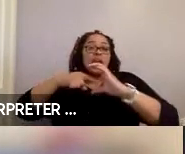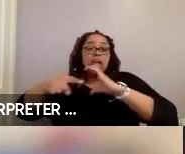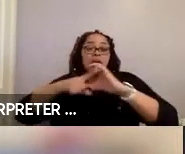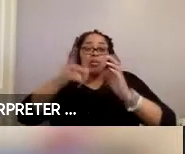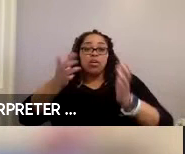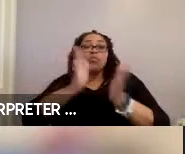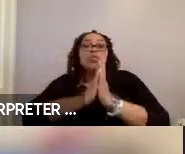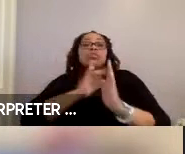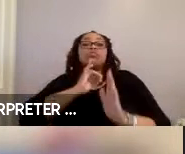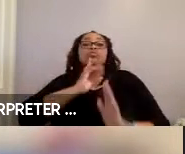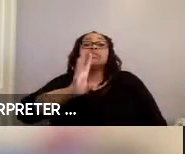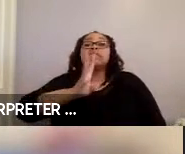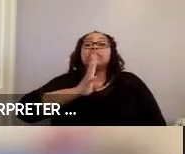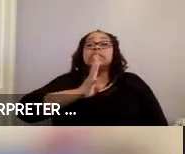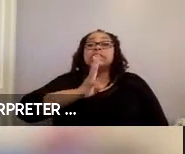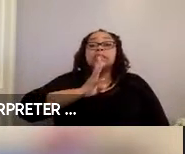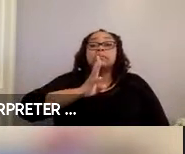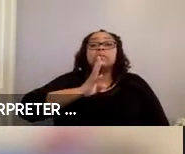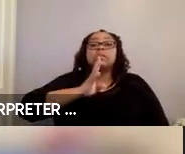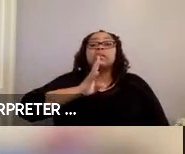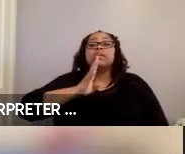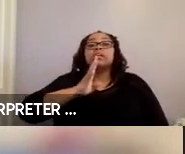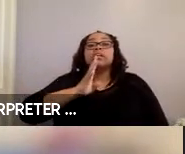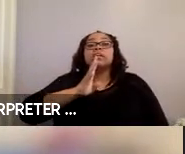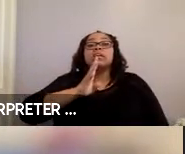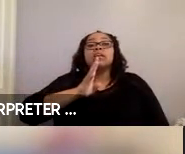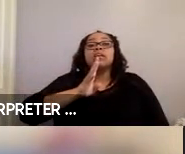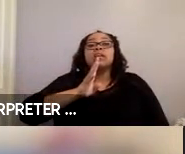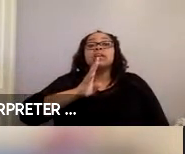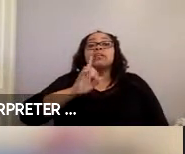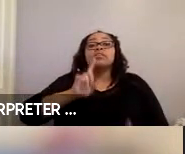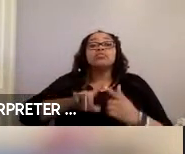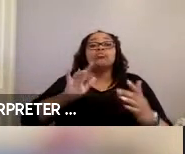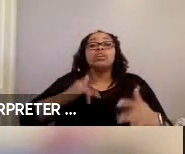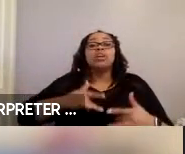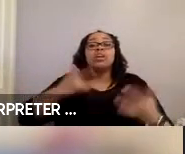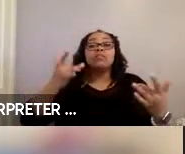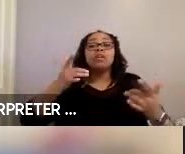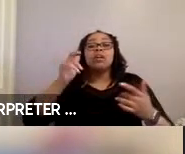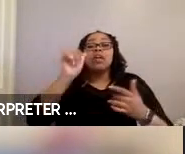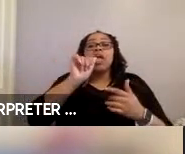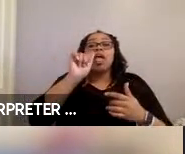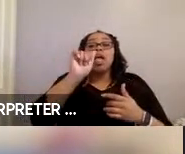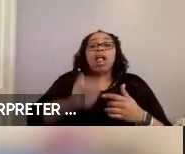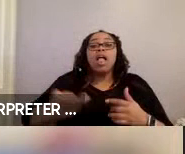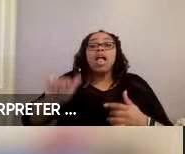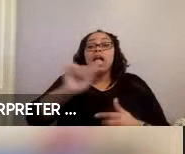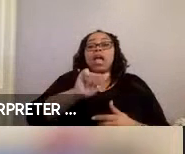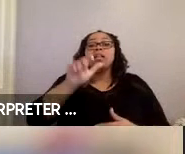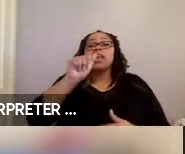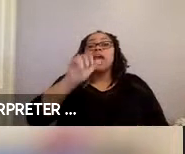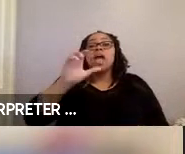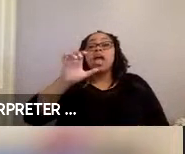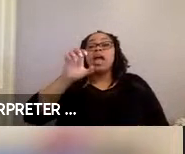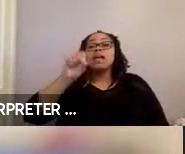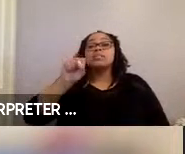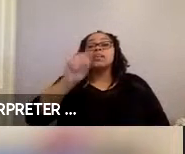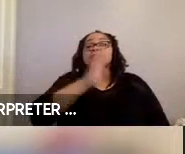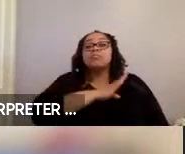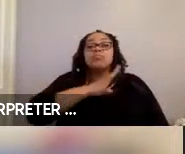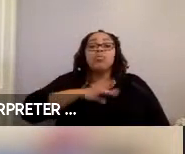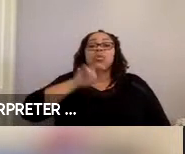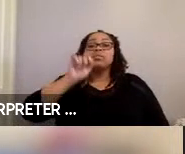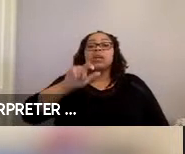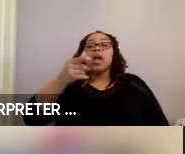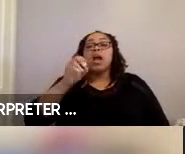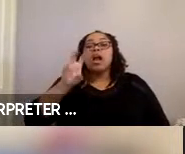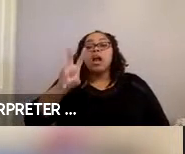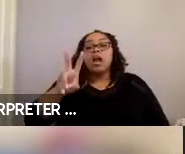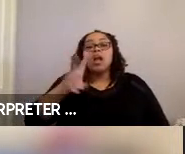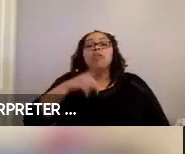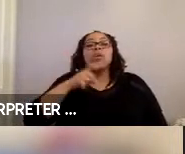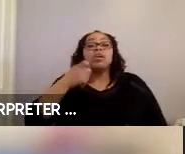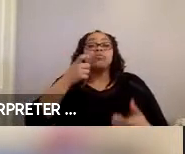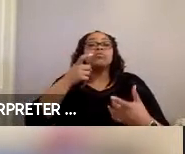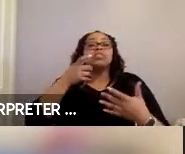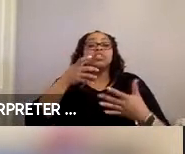to speak to events@access-board.gov; we will do our best to give everyone a chance to speak.